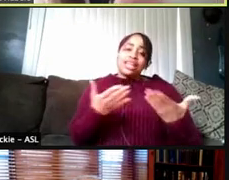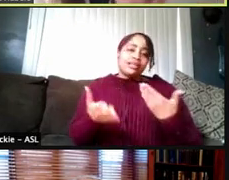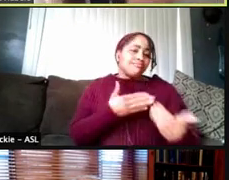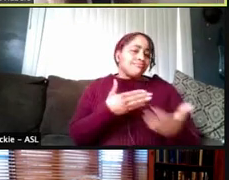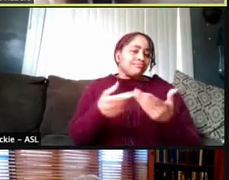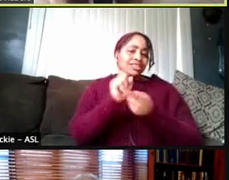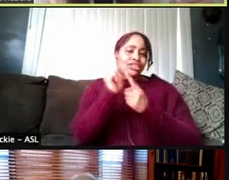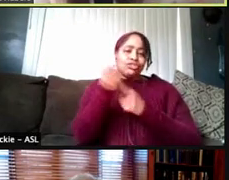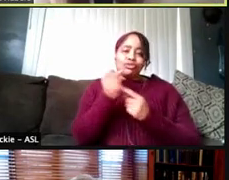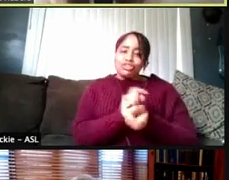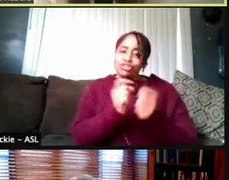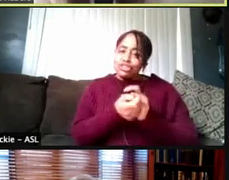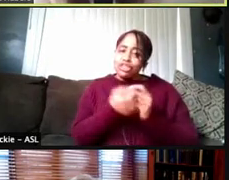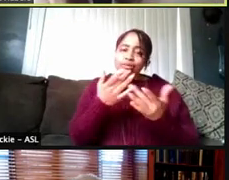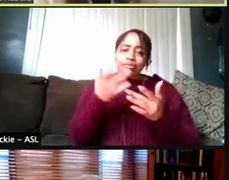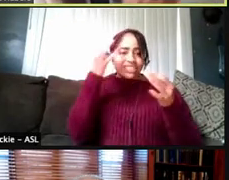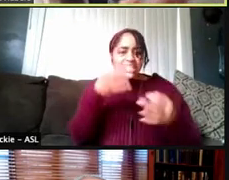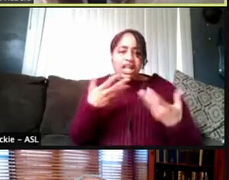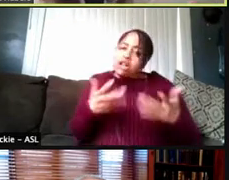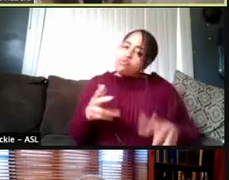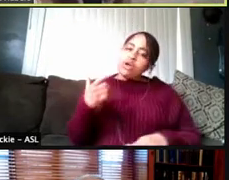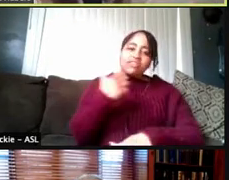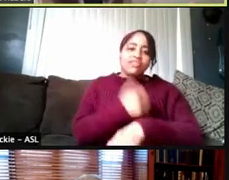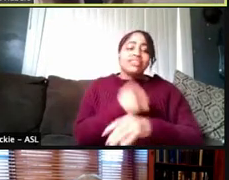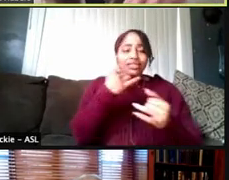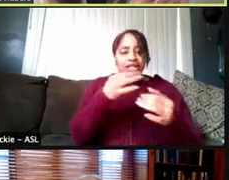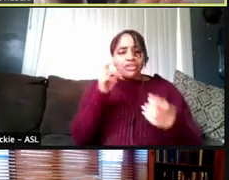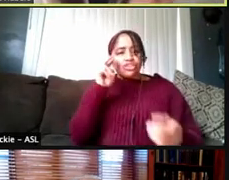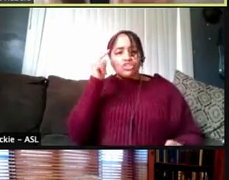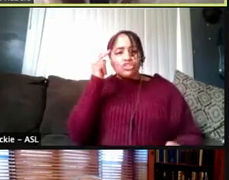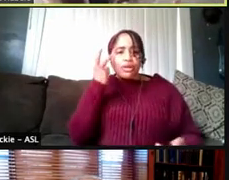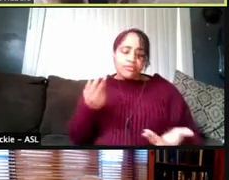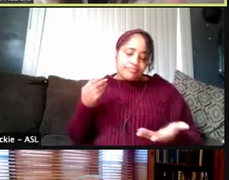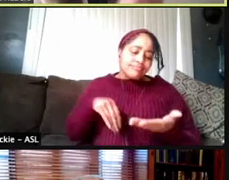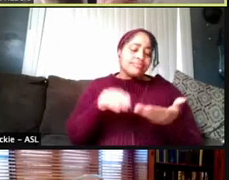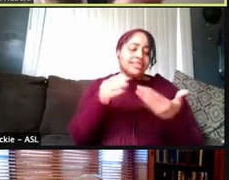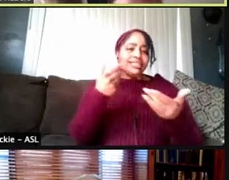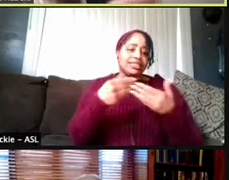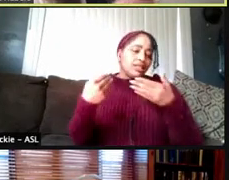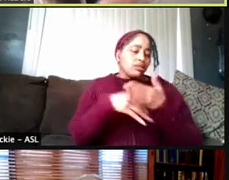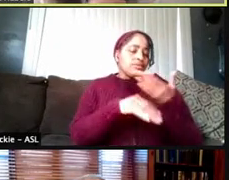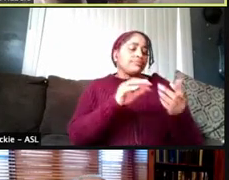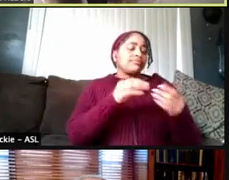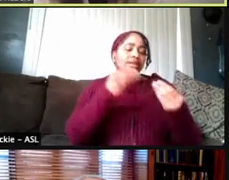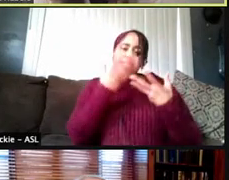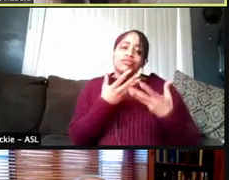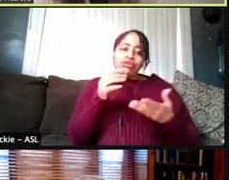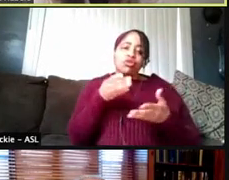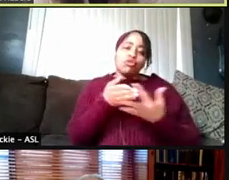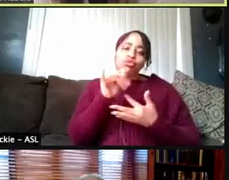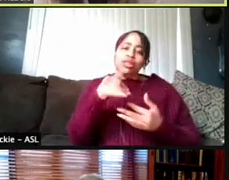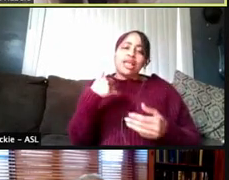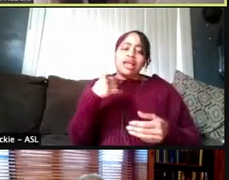you may have decided earlier not to get vaccinated, and now you'd like to, you can go back in and just let us know. There's a radio button you can check to let us know